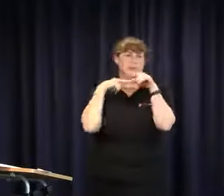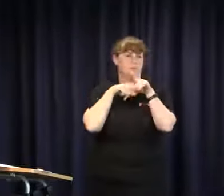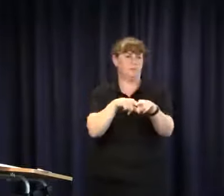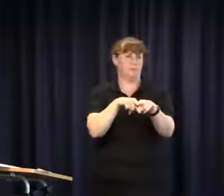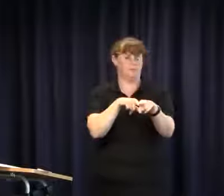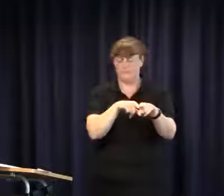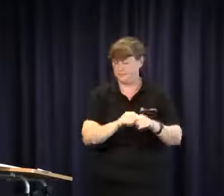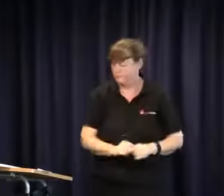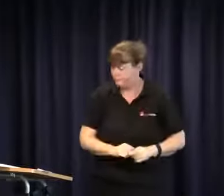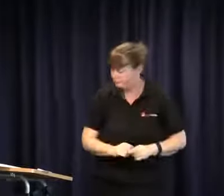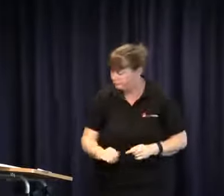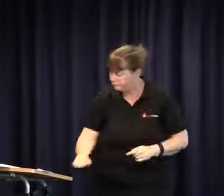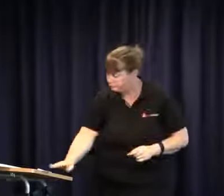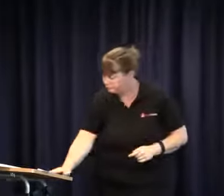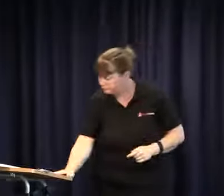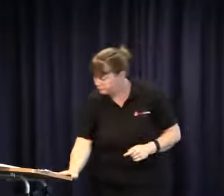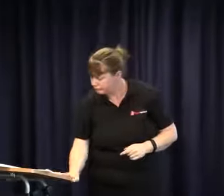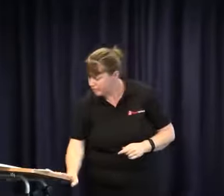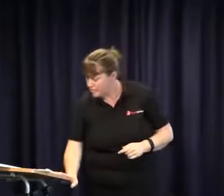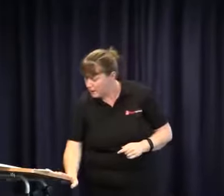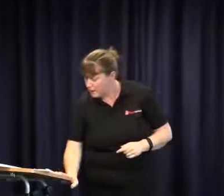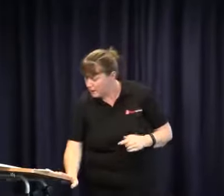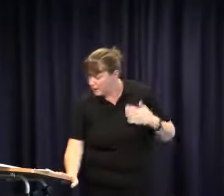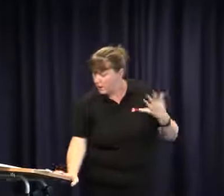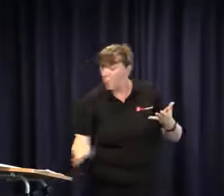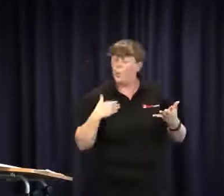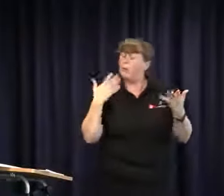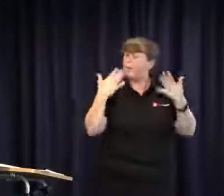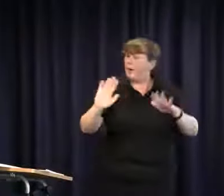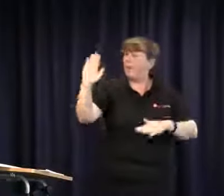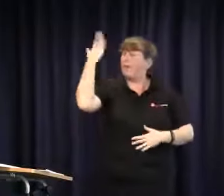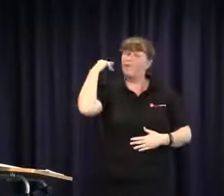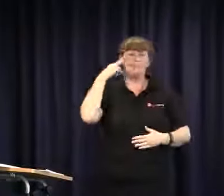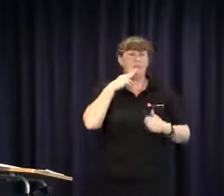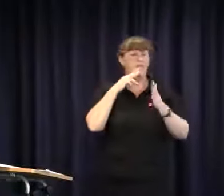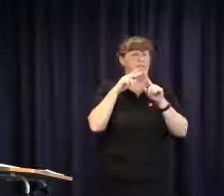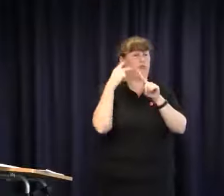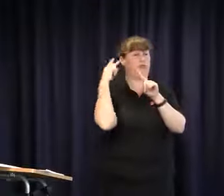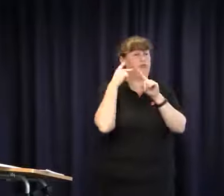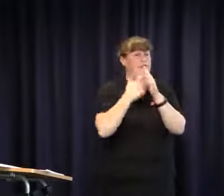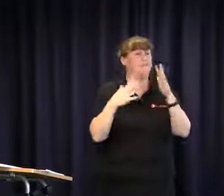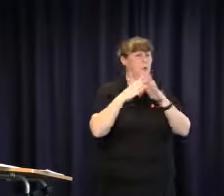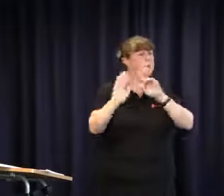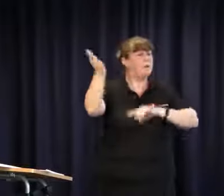expectations, their norms and behaviours and there is no adjustment full stop. We have